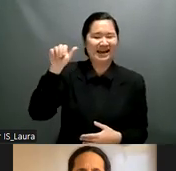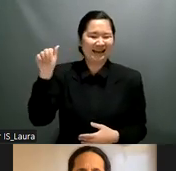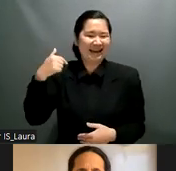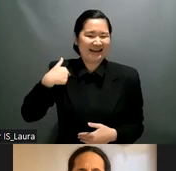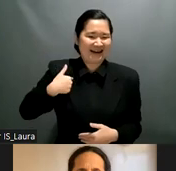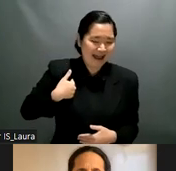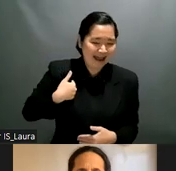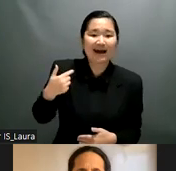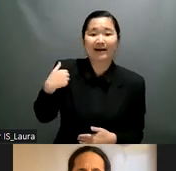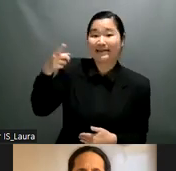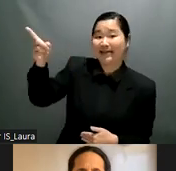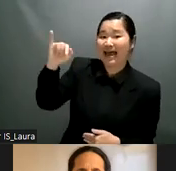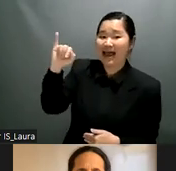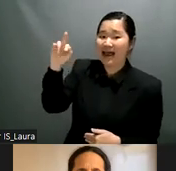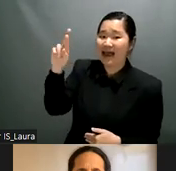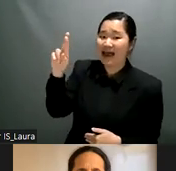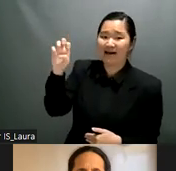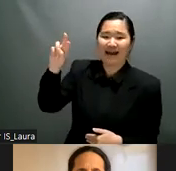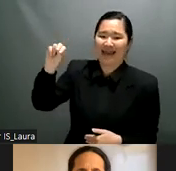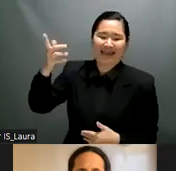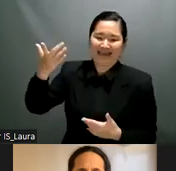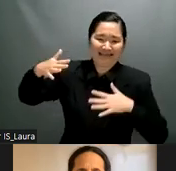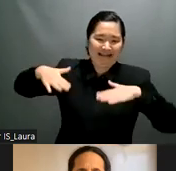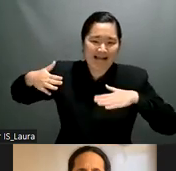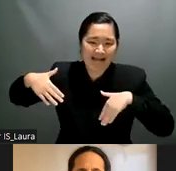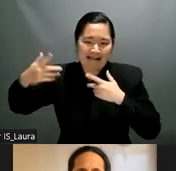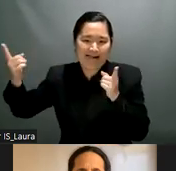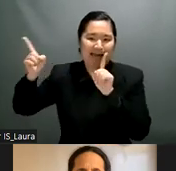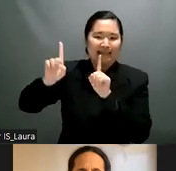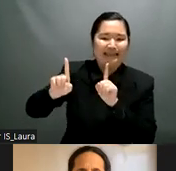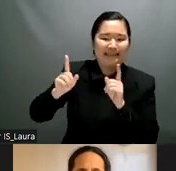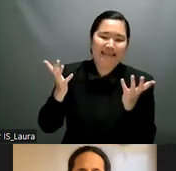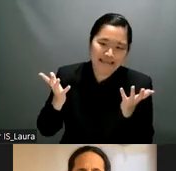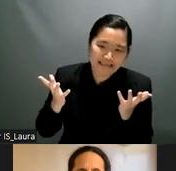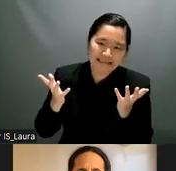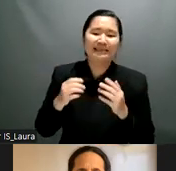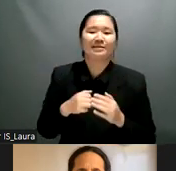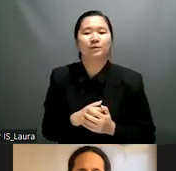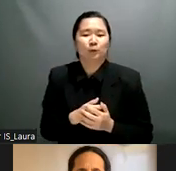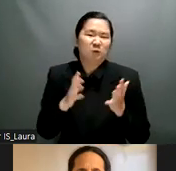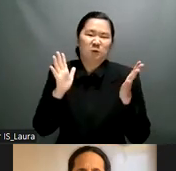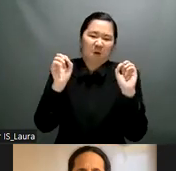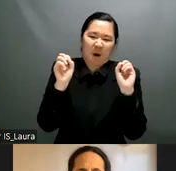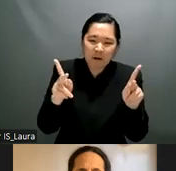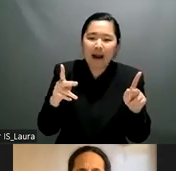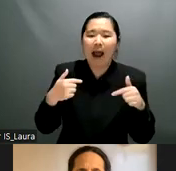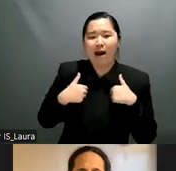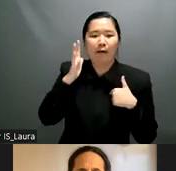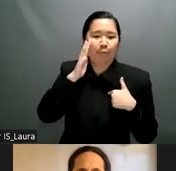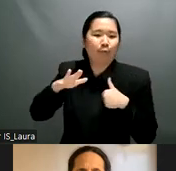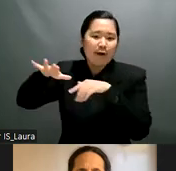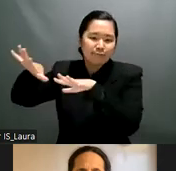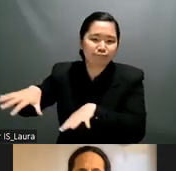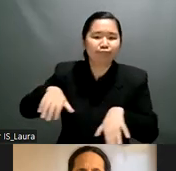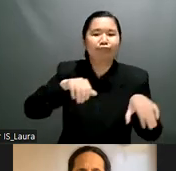yeah irene is not yet arrived and since we really typed in time can you please um talk on her behalf